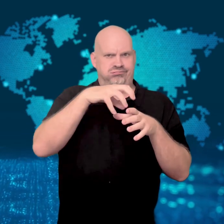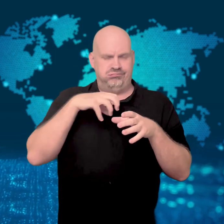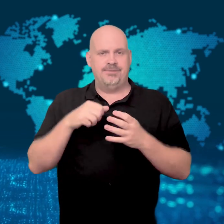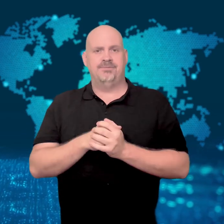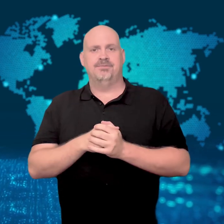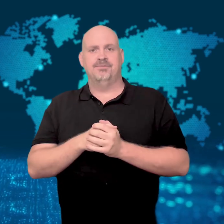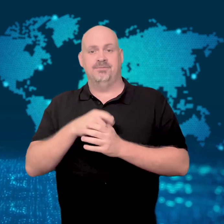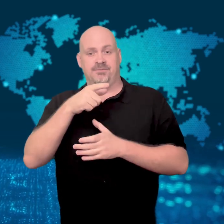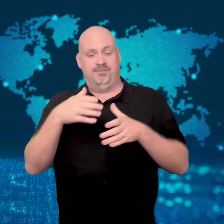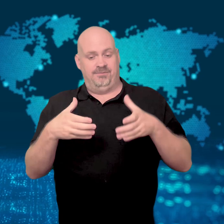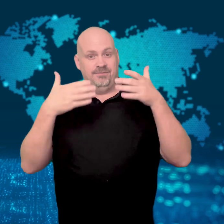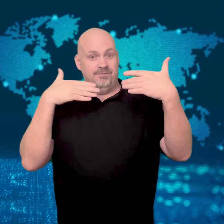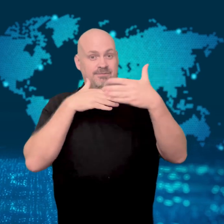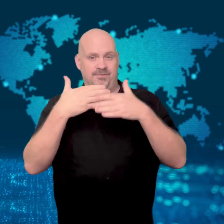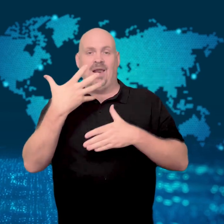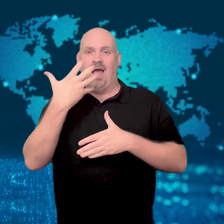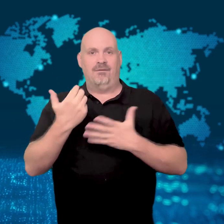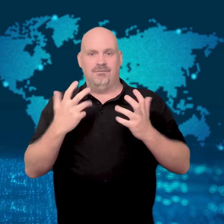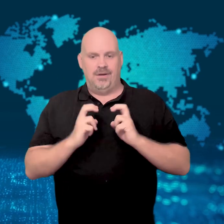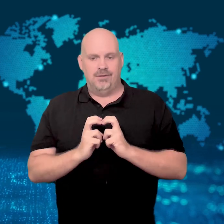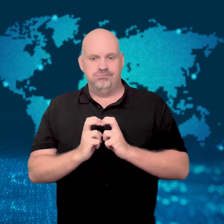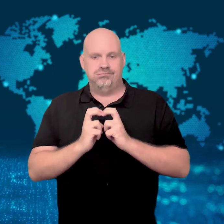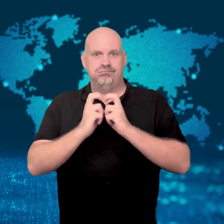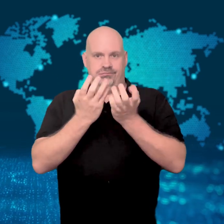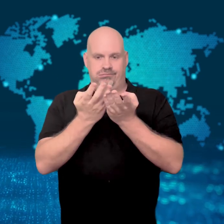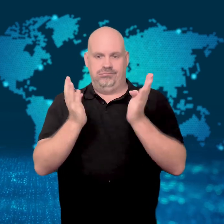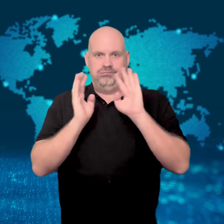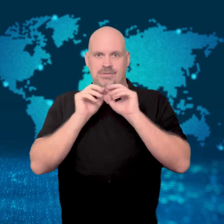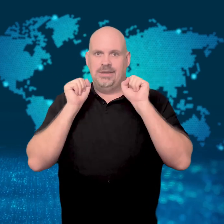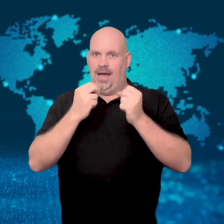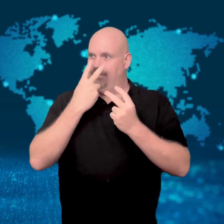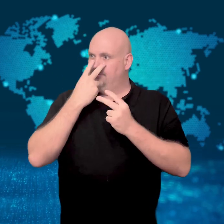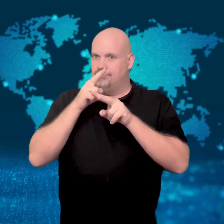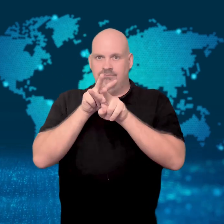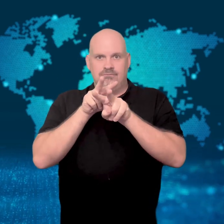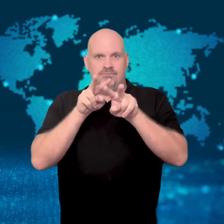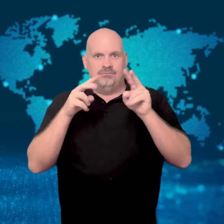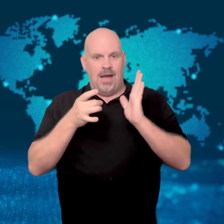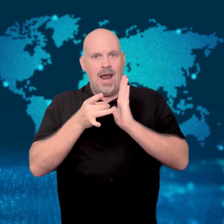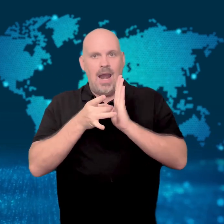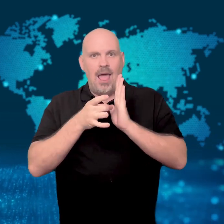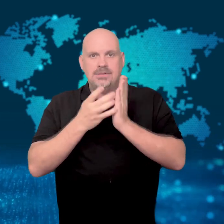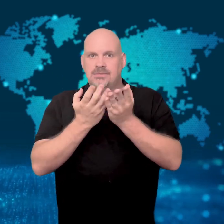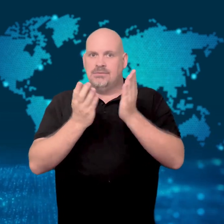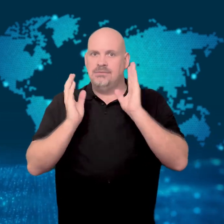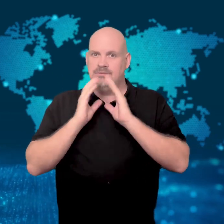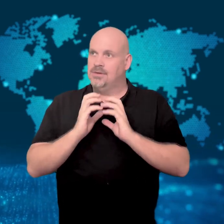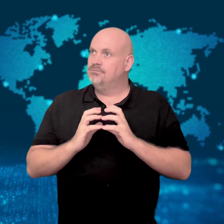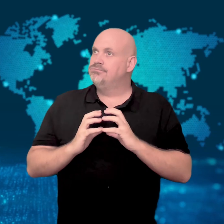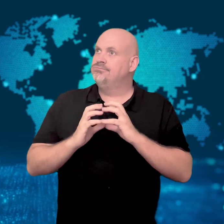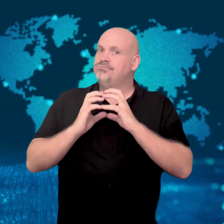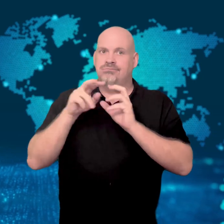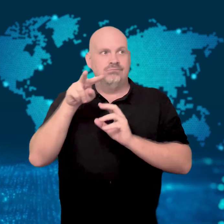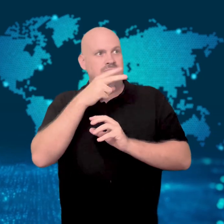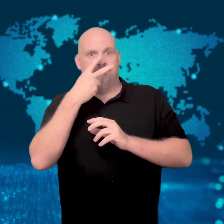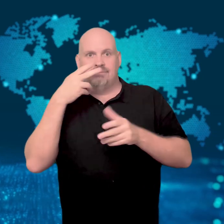see the wide variety of sea life in the aquarium.